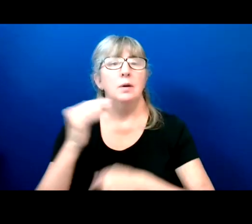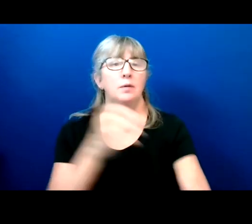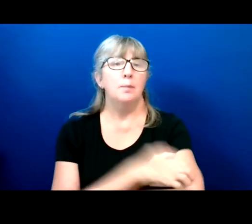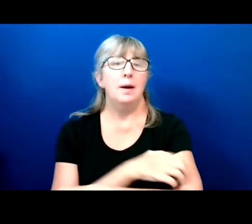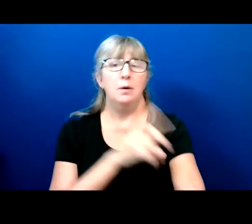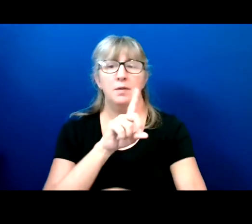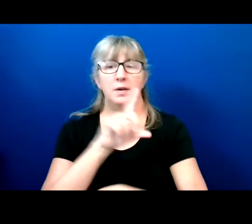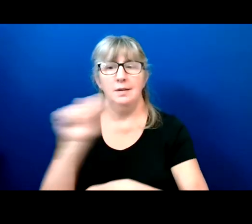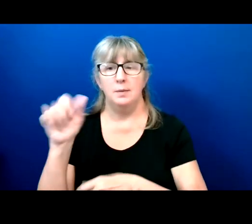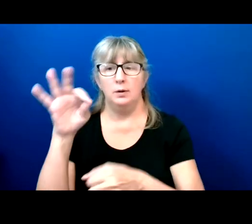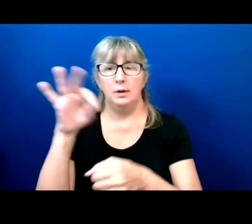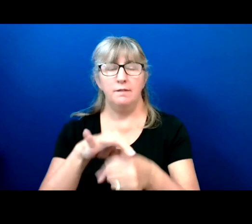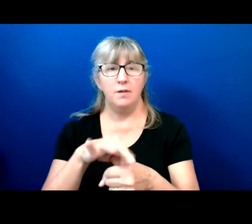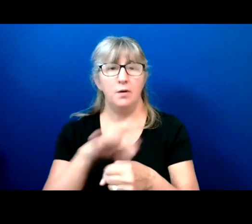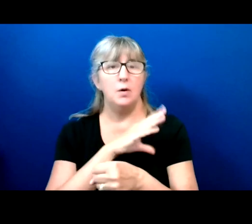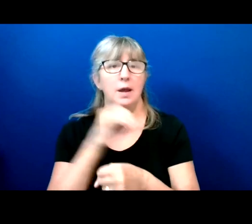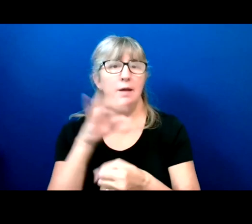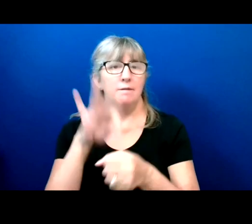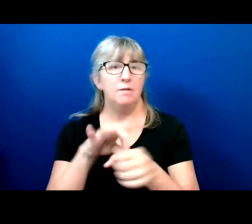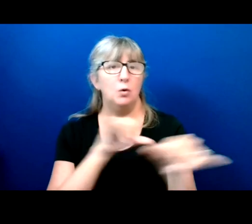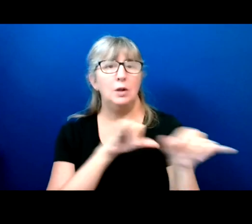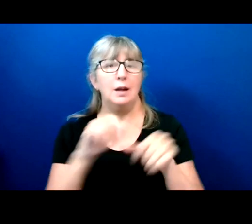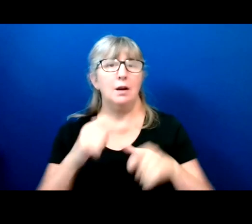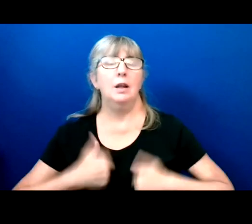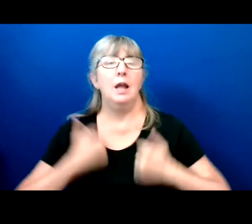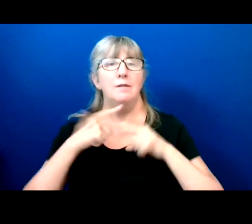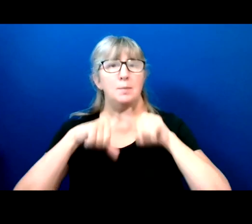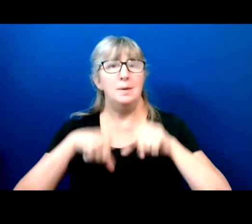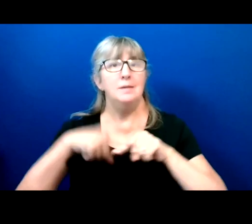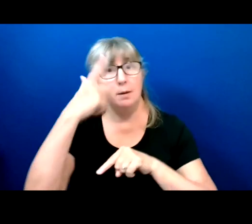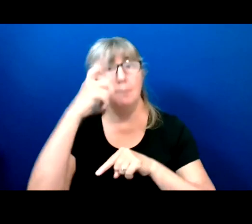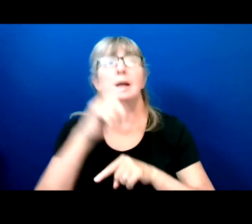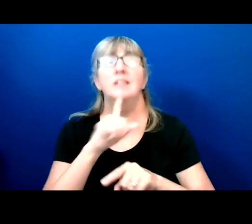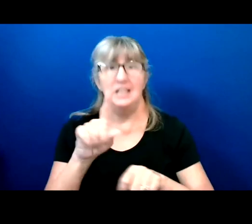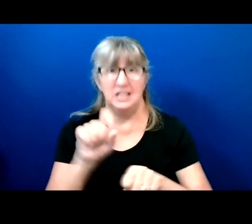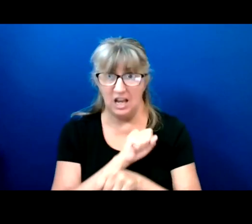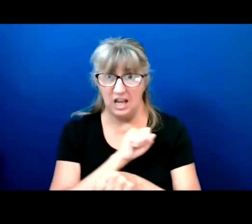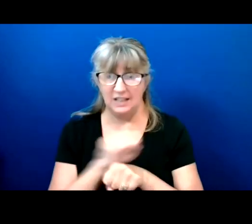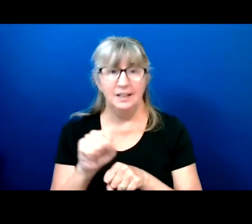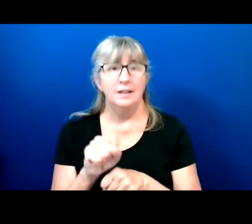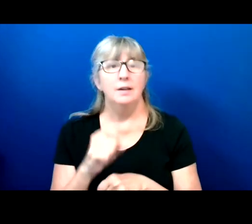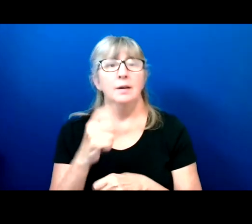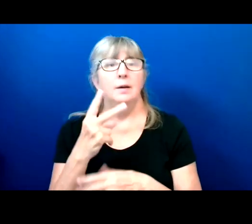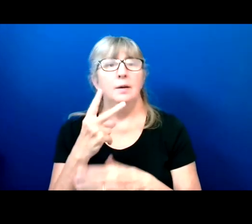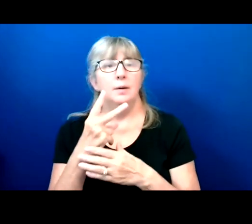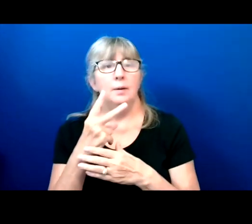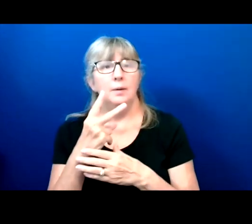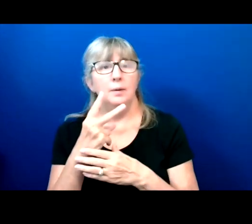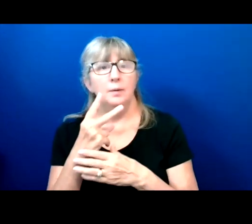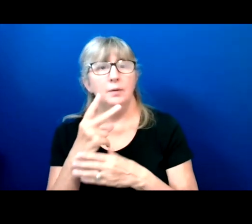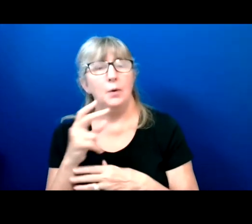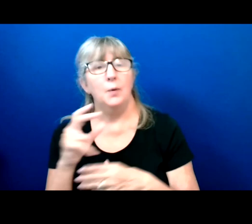And we're going to vote like our life depends on it, because it does. This is both a marathon and a Sprint.